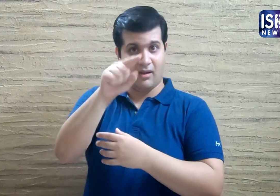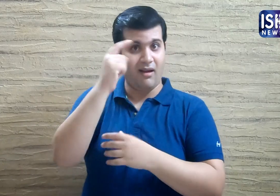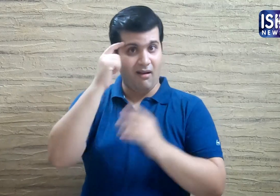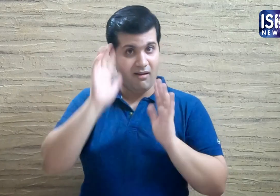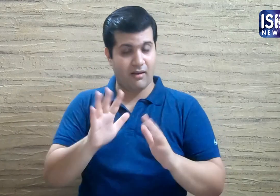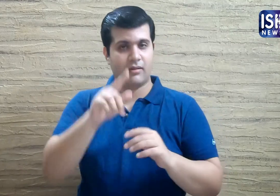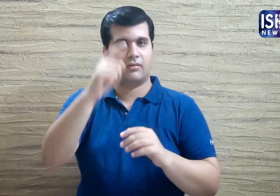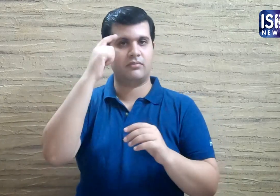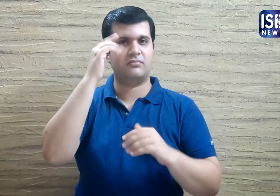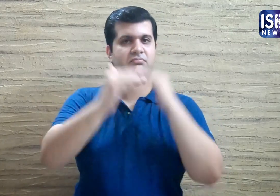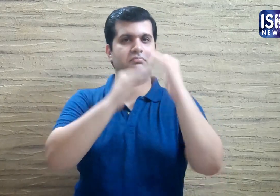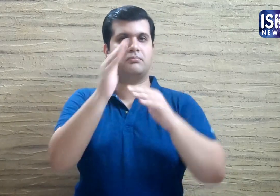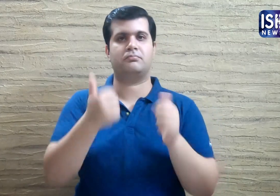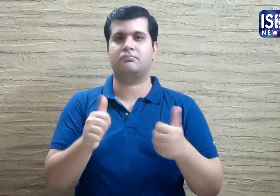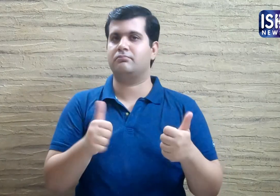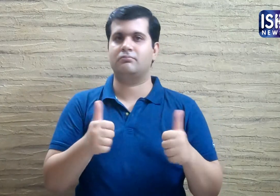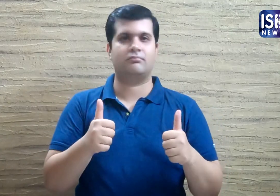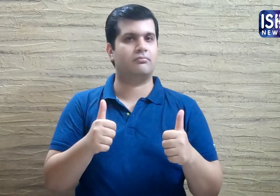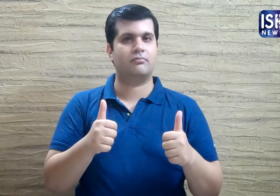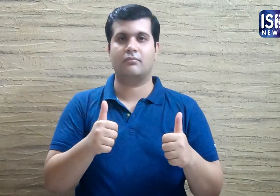If you do this, you will never develop.